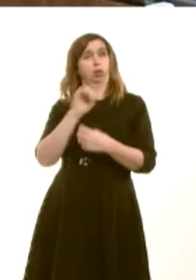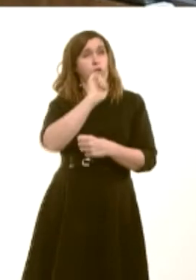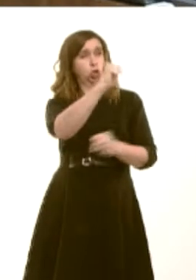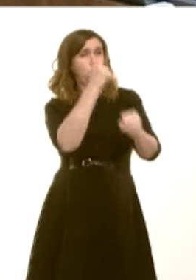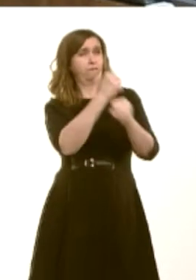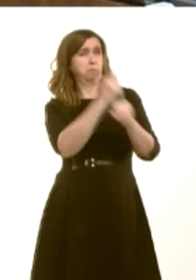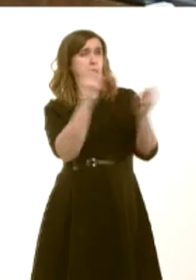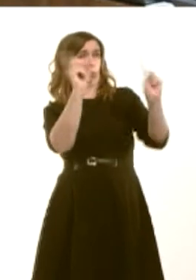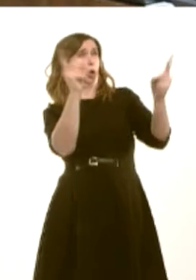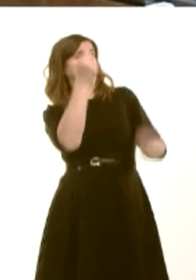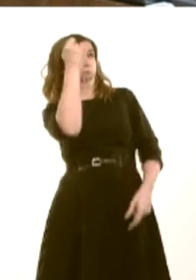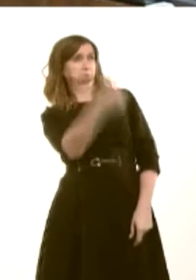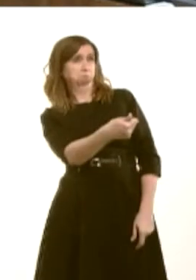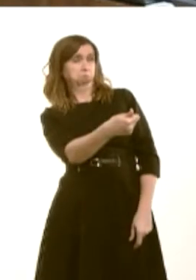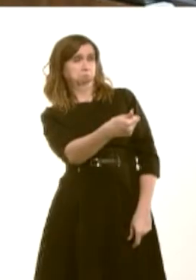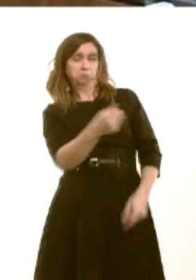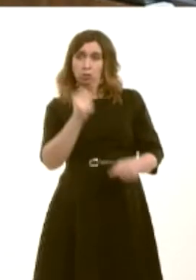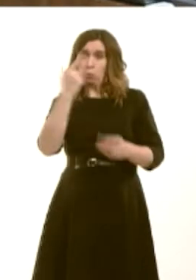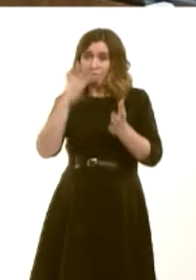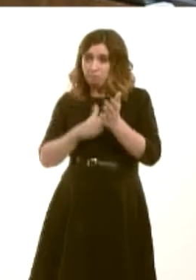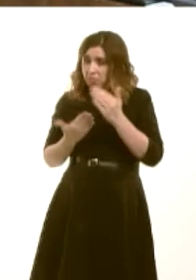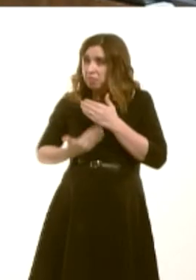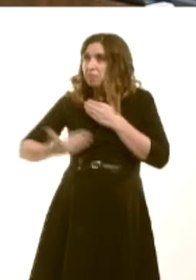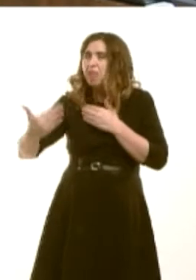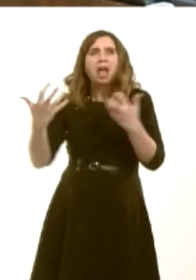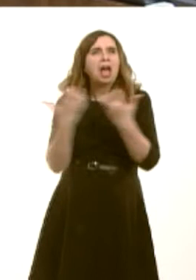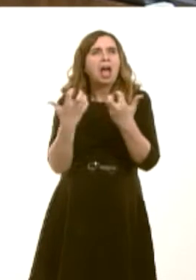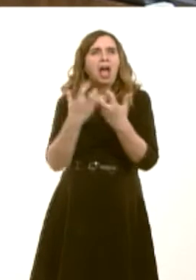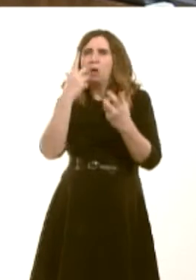over the next 12 months to actually reverse these declining numbers on the Welsh high